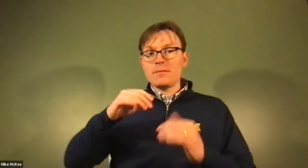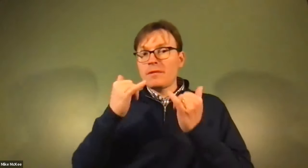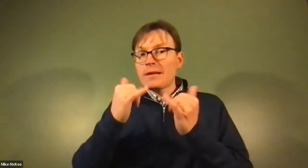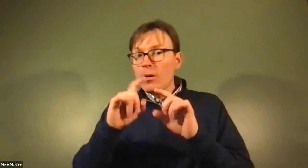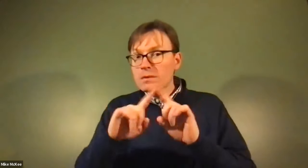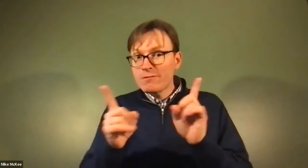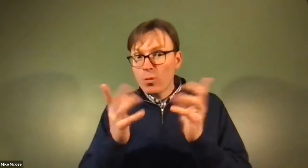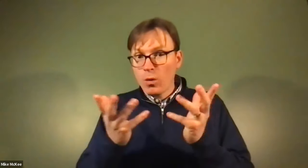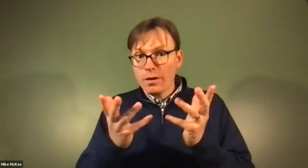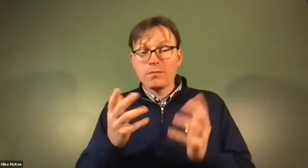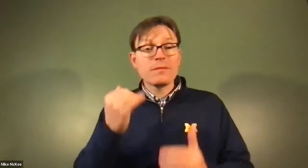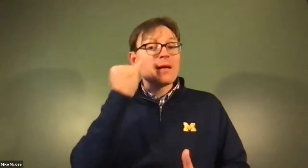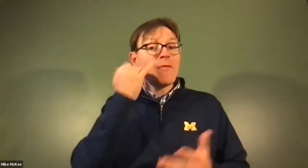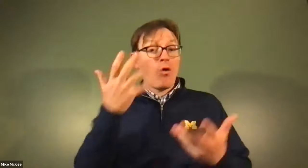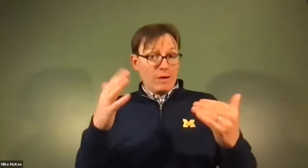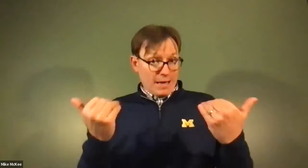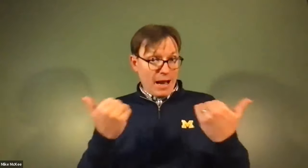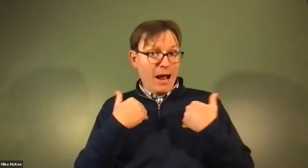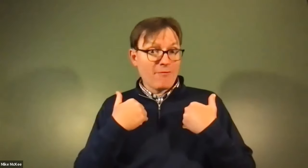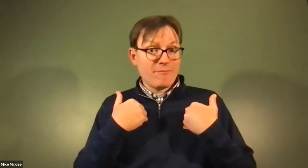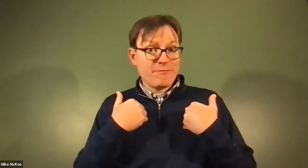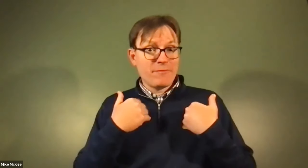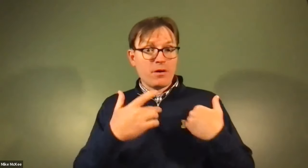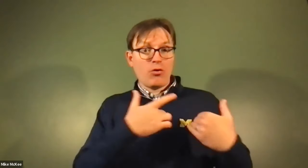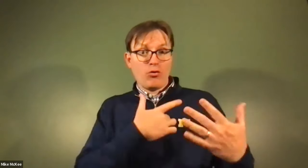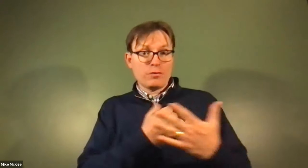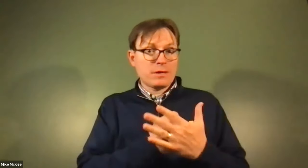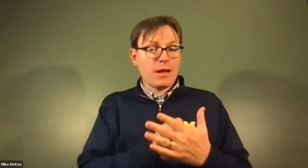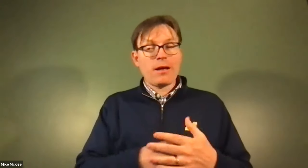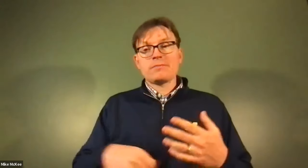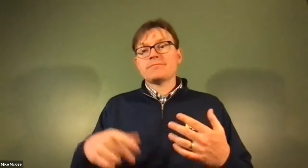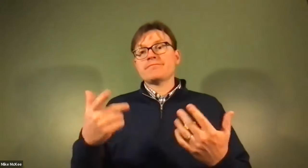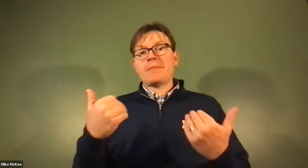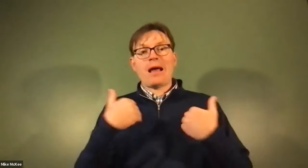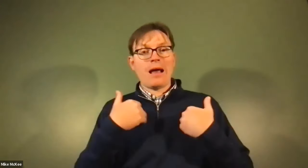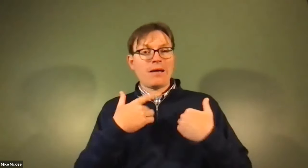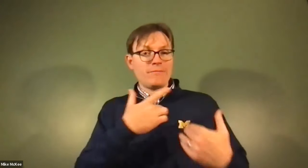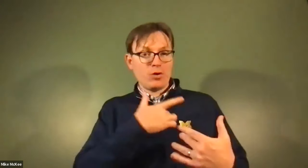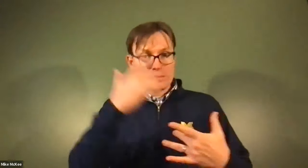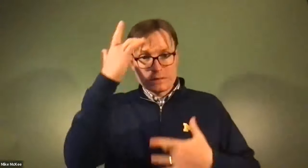James Cech: aspirin actually has no benefit. James Cech: Now, if you had a heart attack.